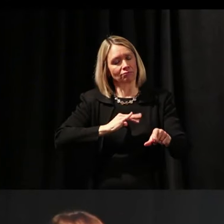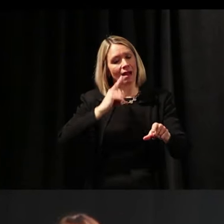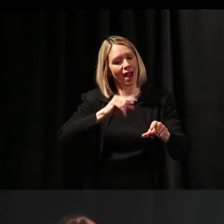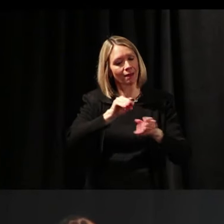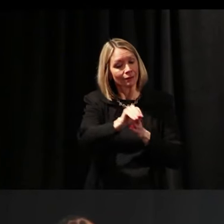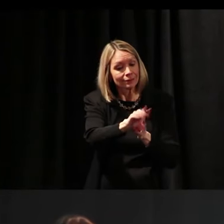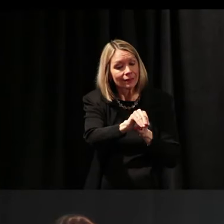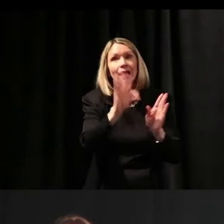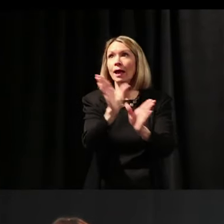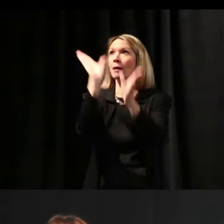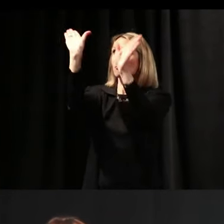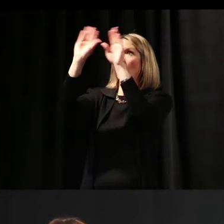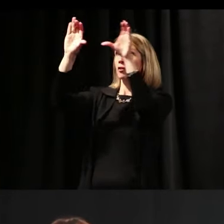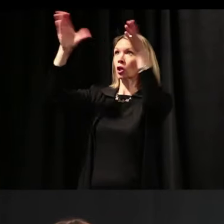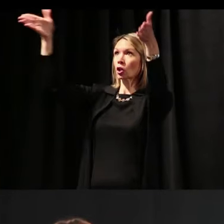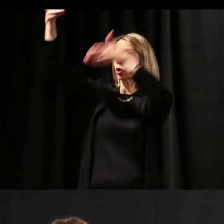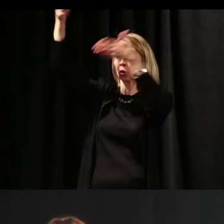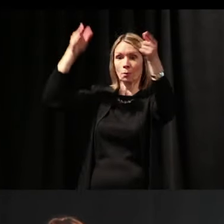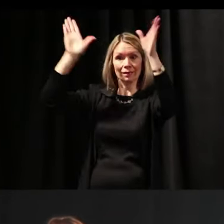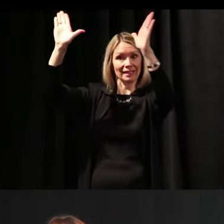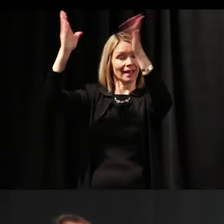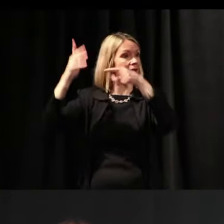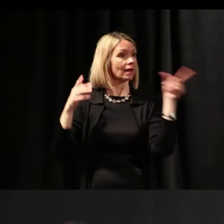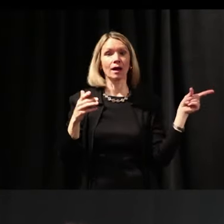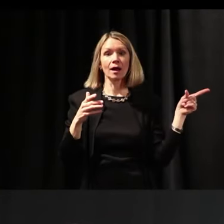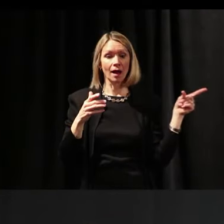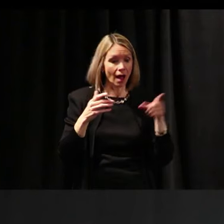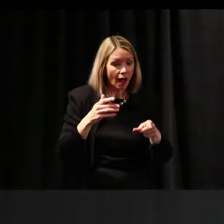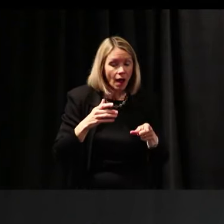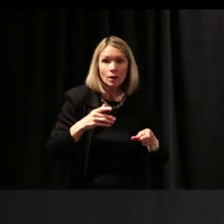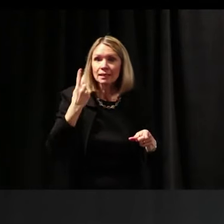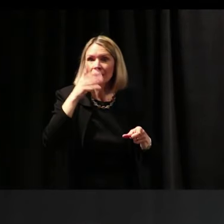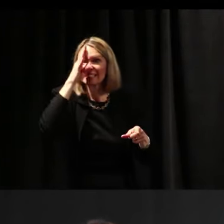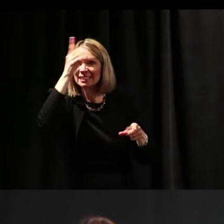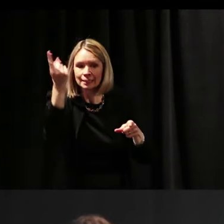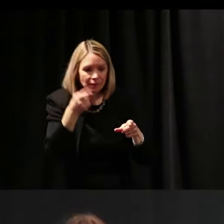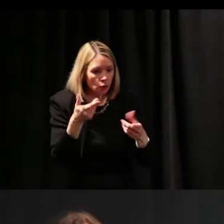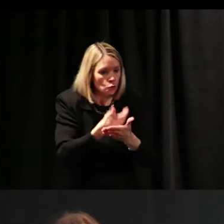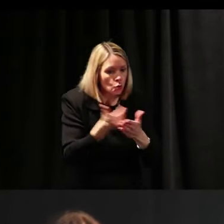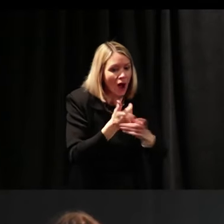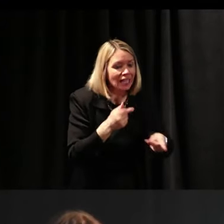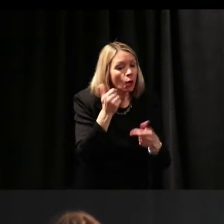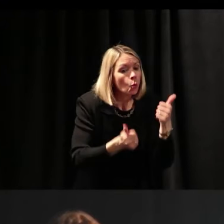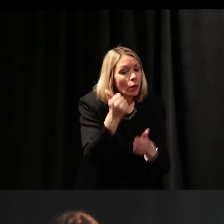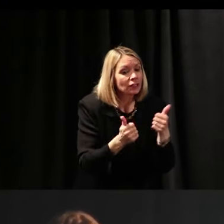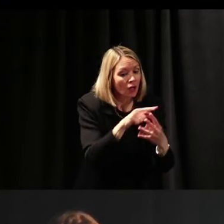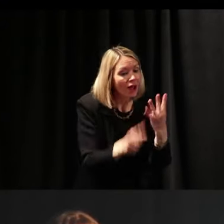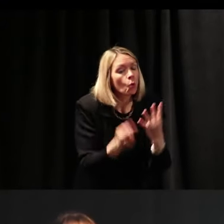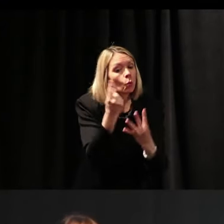When we have class, and somebody comes up with an idea or something, we go, “Which of the four Cs is that?” and keep it right at the front,